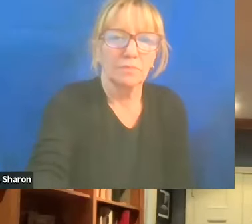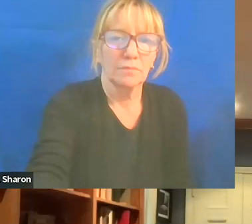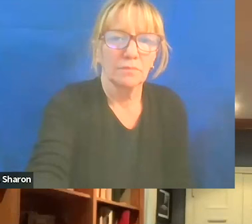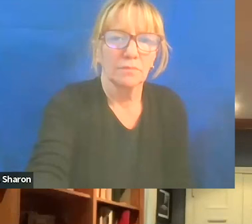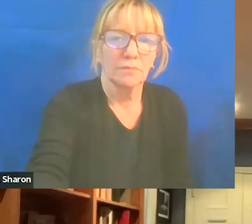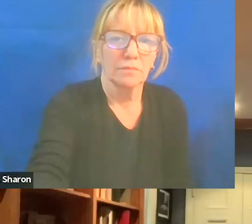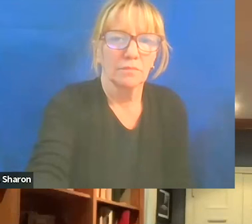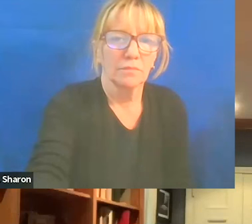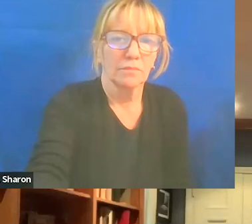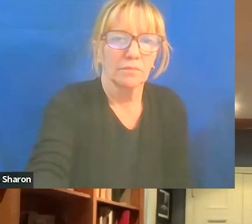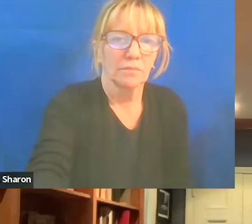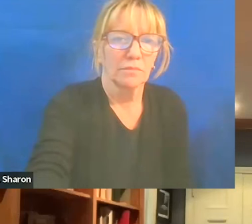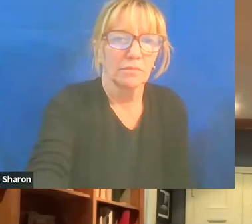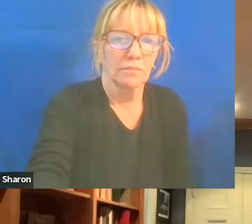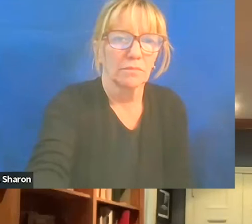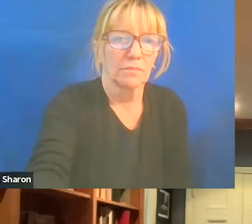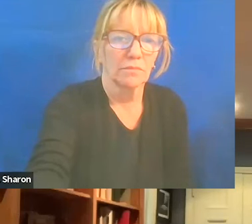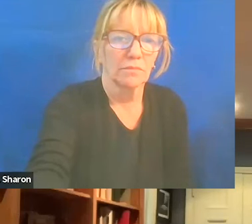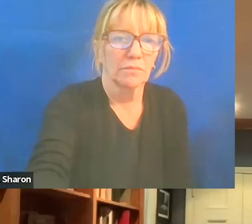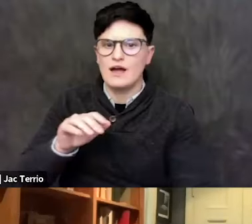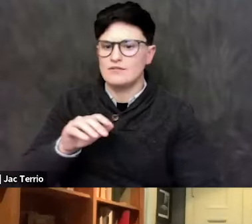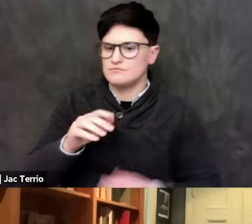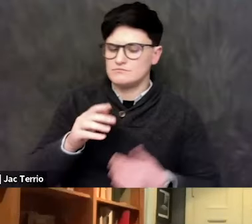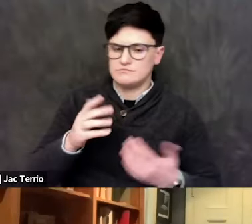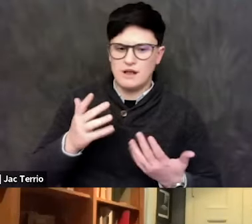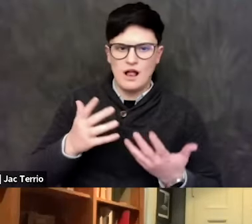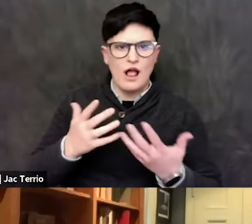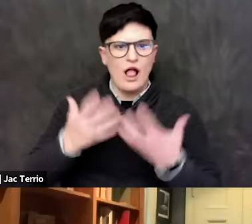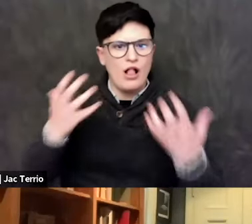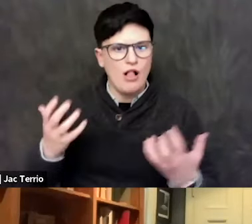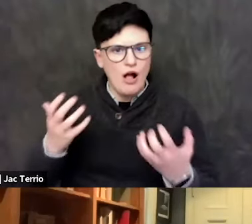where a lot of progressives, and non-aligned countries,